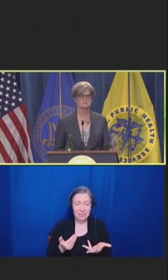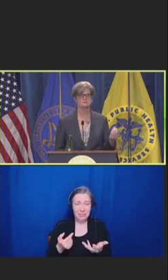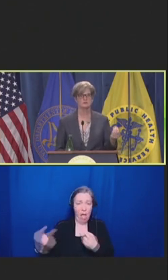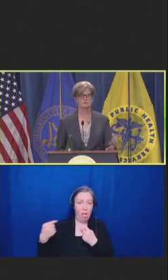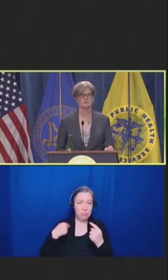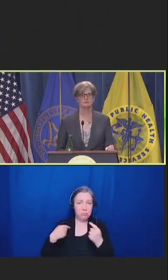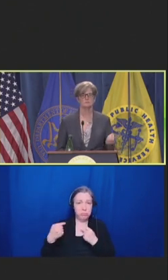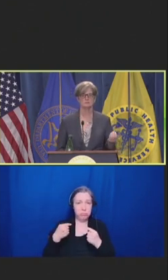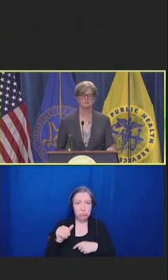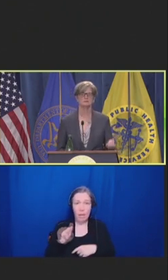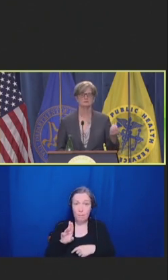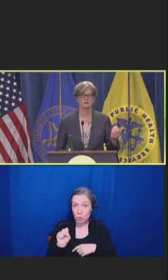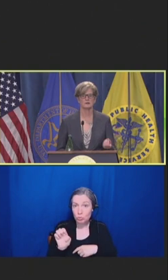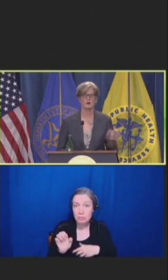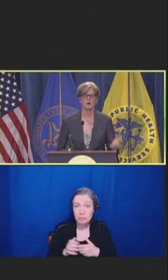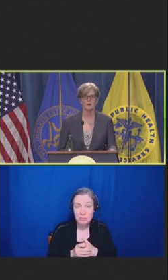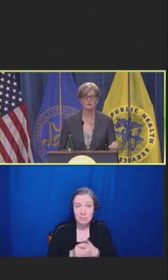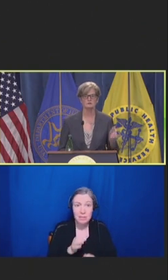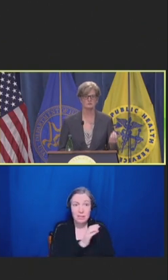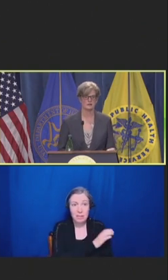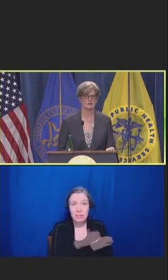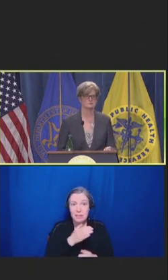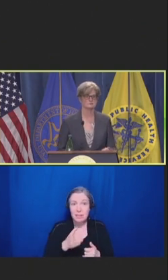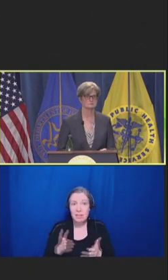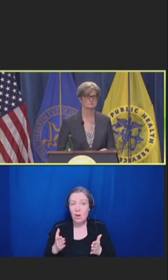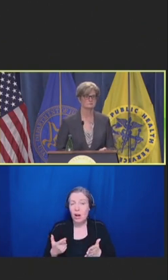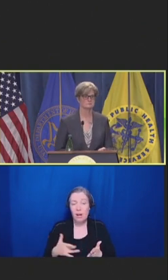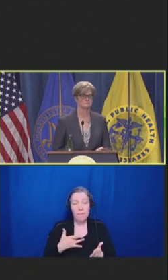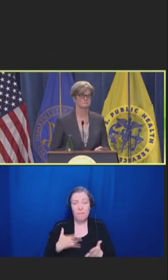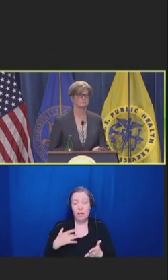Clinicians are feeling beleaguered on all sides.